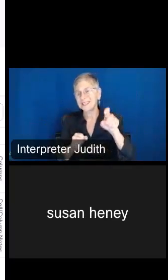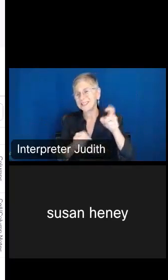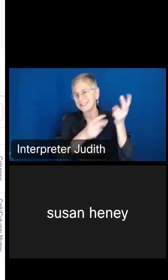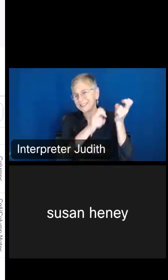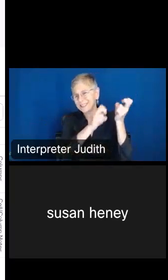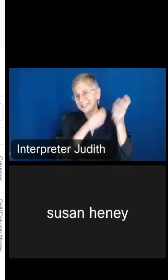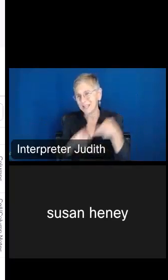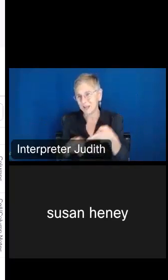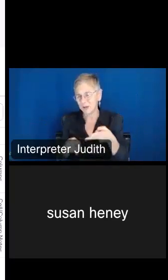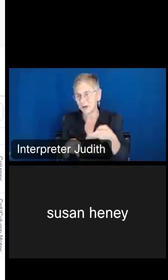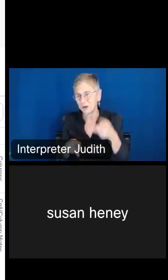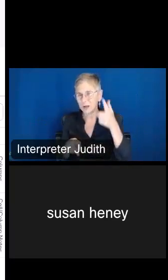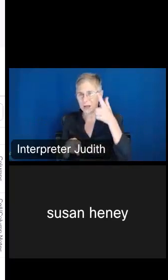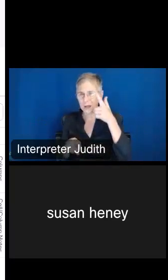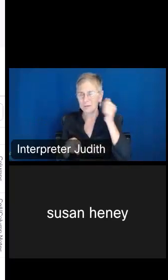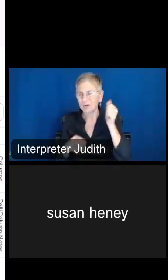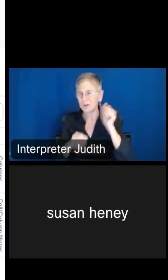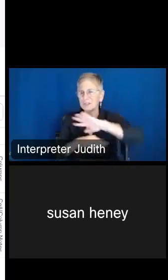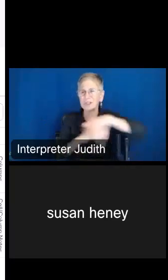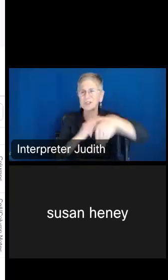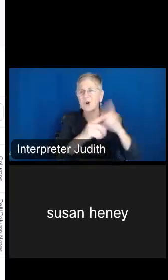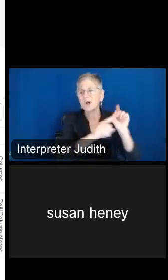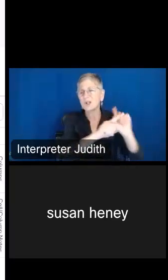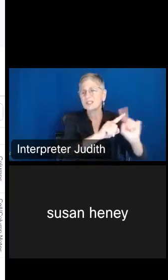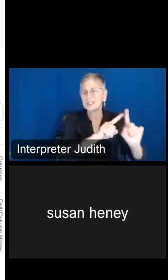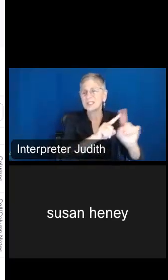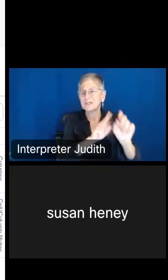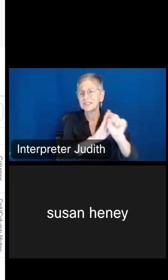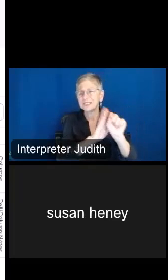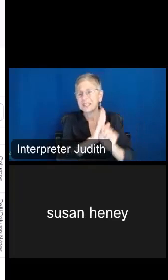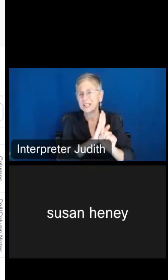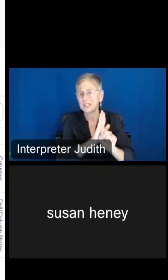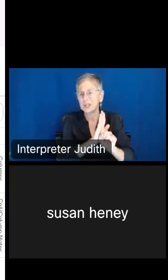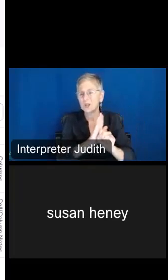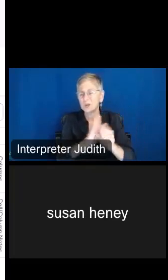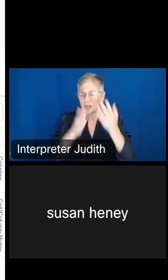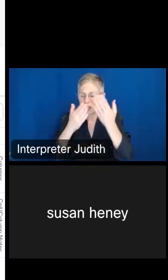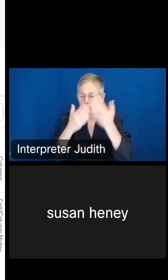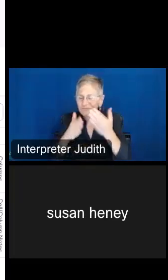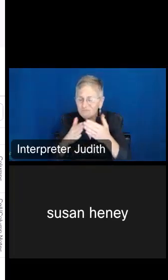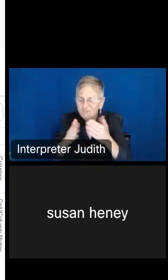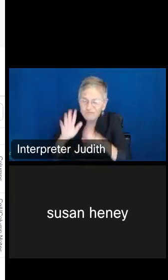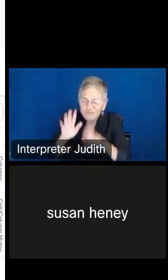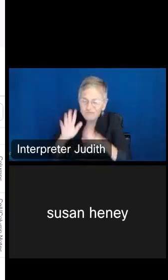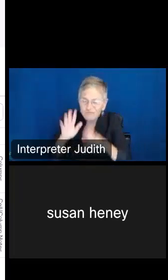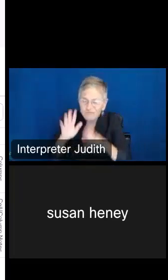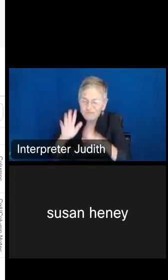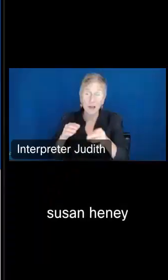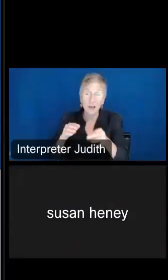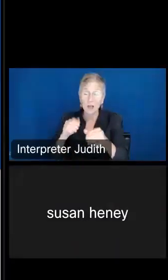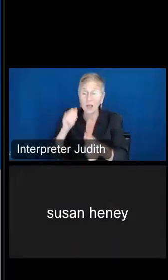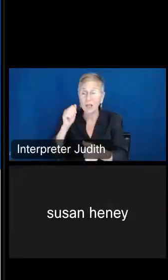loading information for all the states so that you can sort and find the highest number.